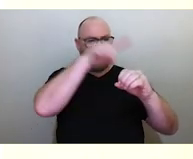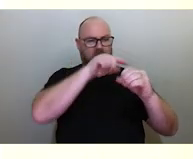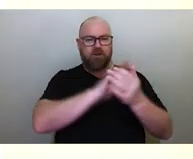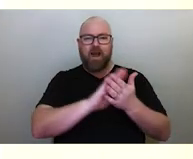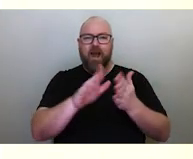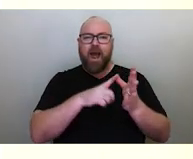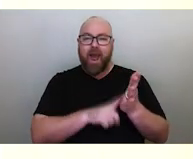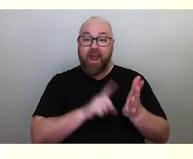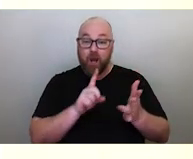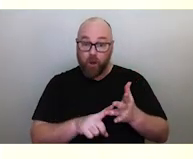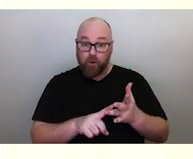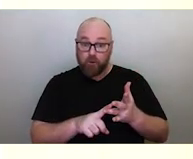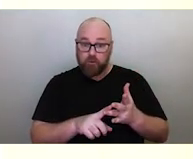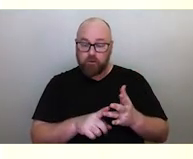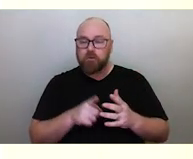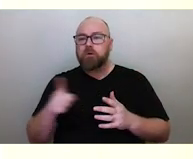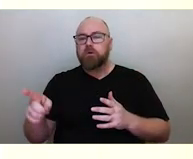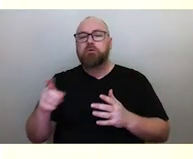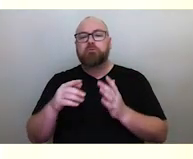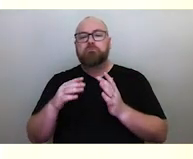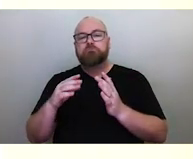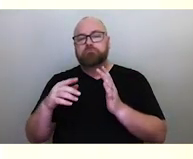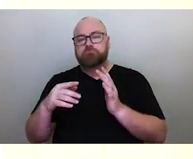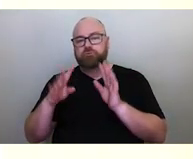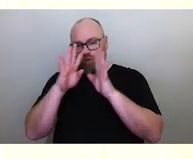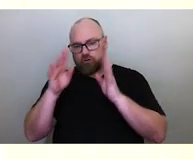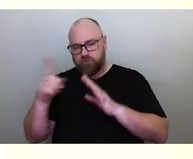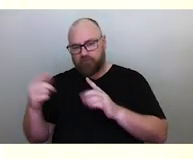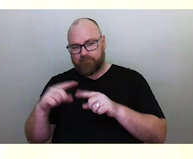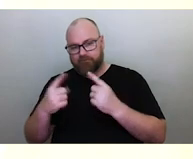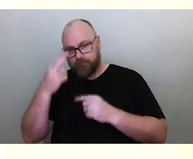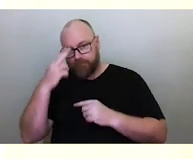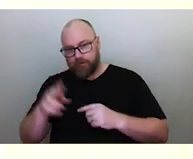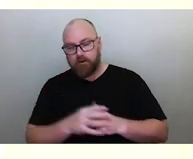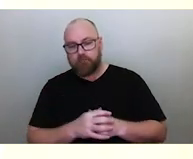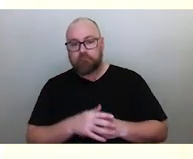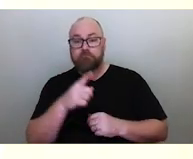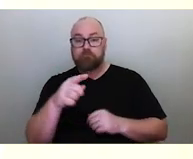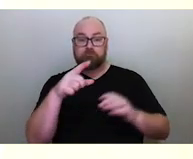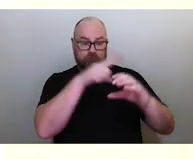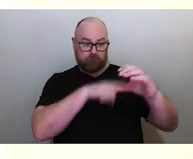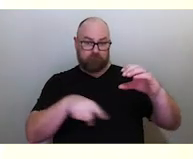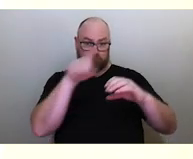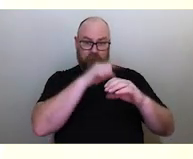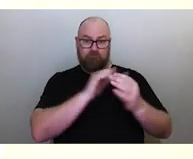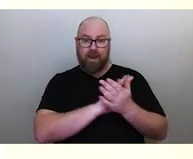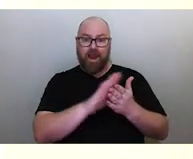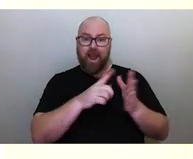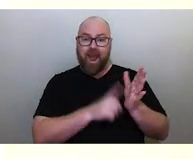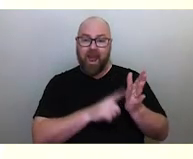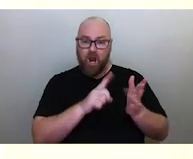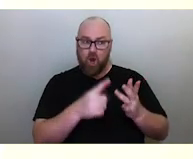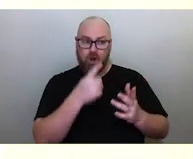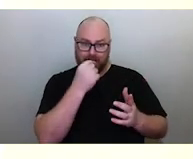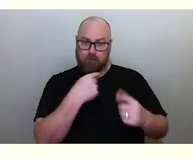The Torres Strait is called a (Soothre) Now this halo can tell you something very important about weather forecasting.